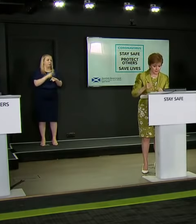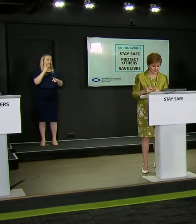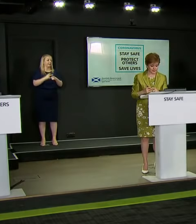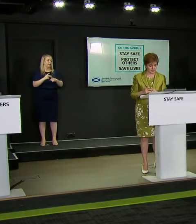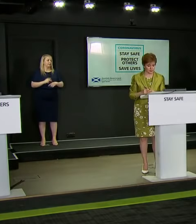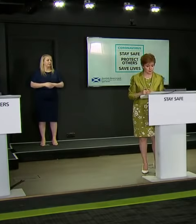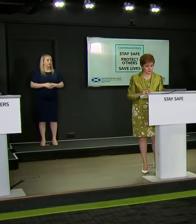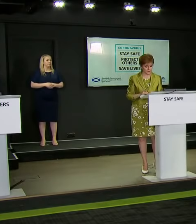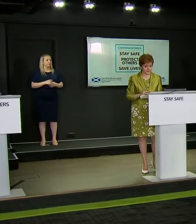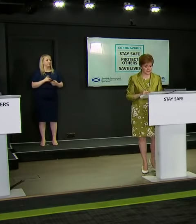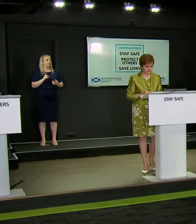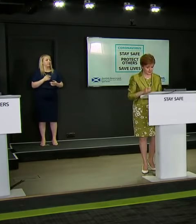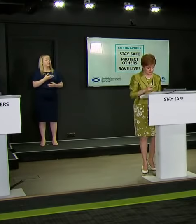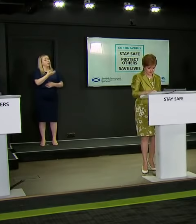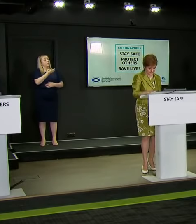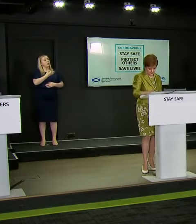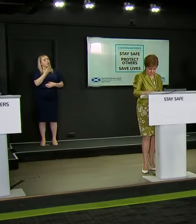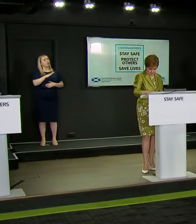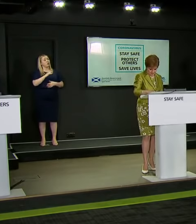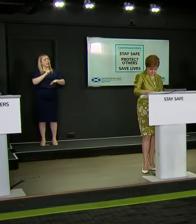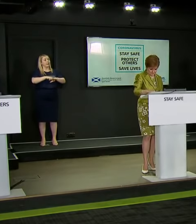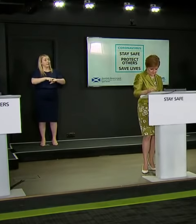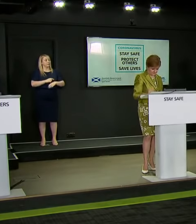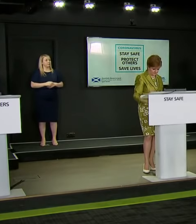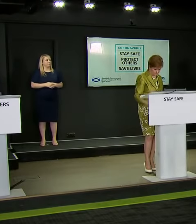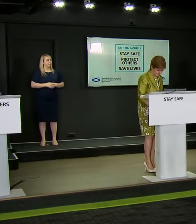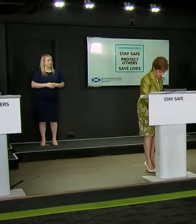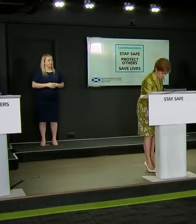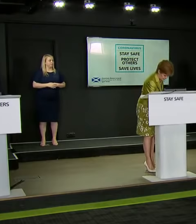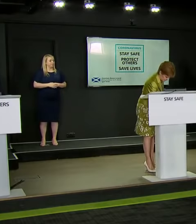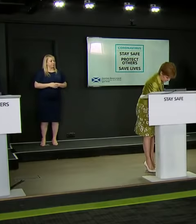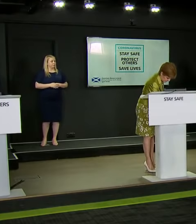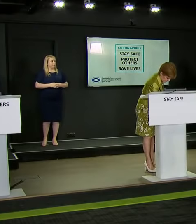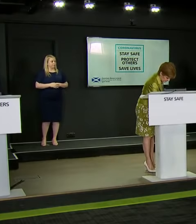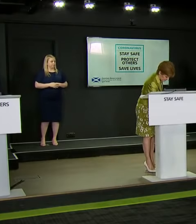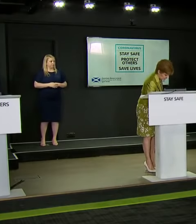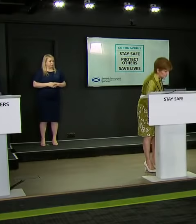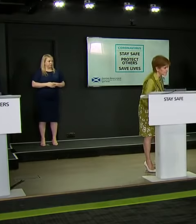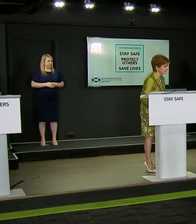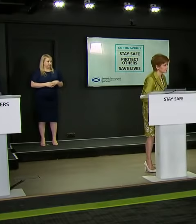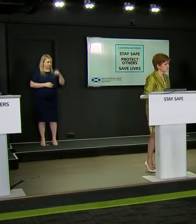Next up is Mark McLaughlin from The Times. Good afternoon.